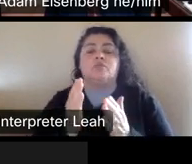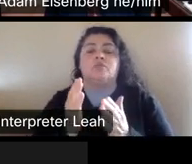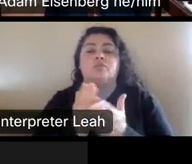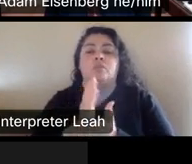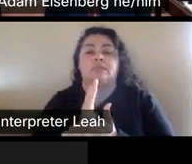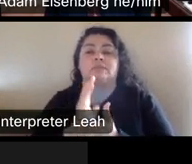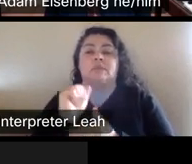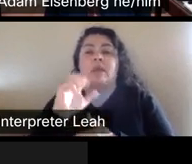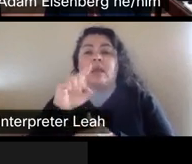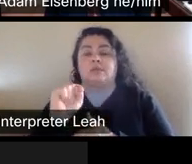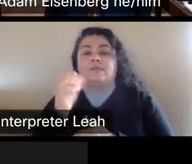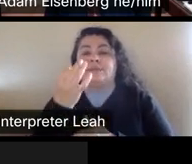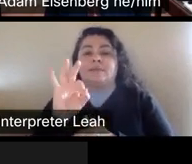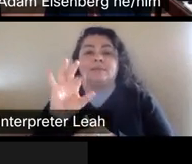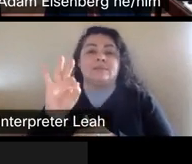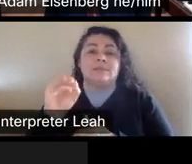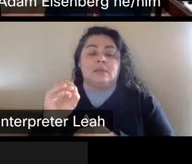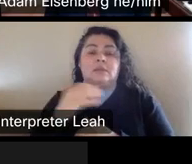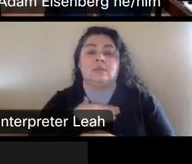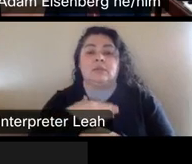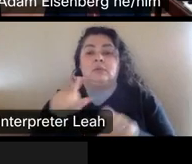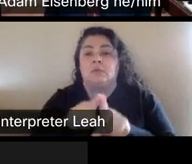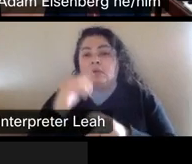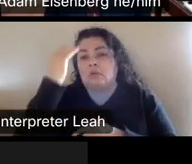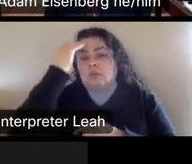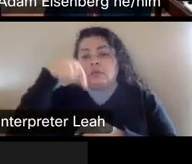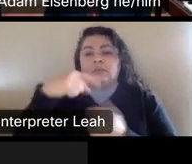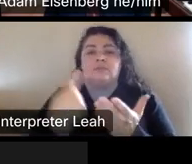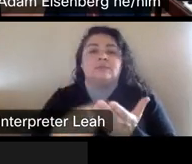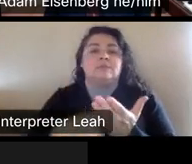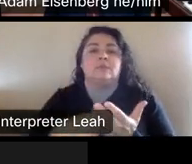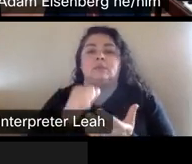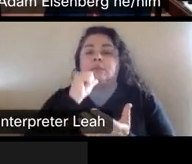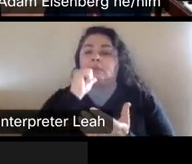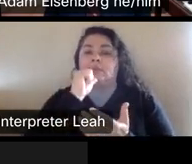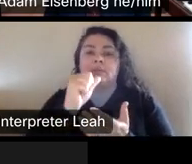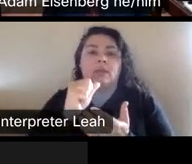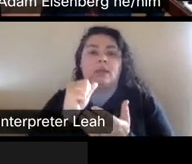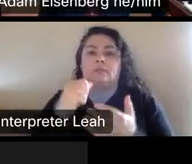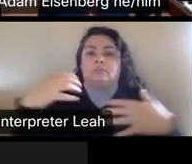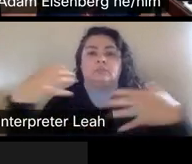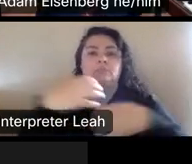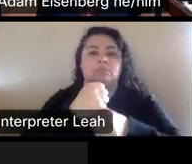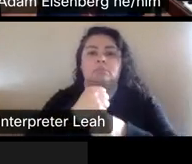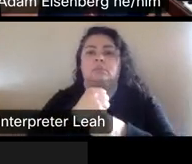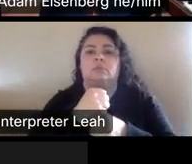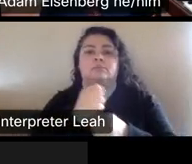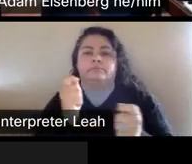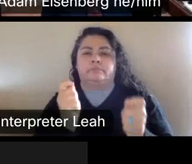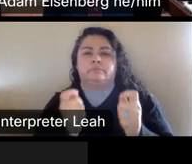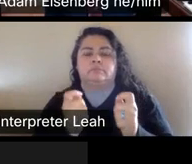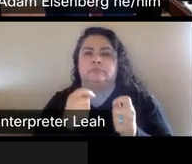Please also note that this discussion is not going to be comprehensive of these nuanced and sometimes dense topics.